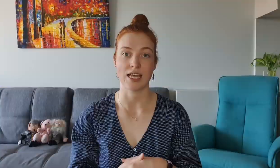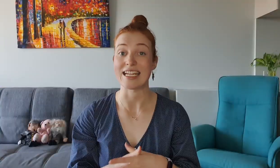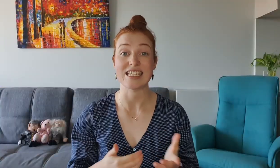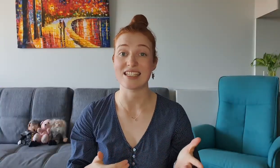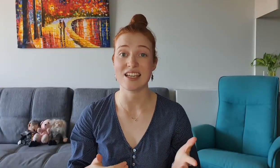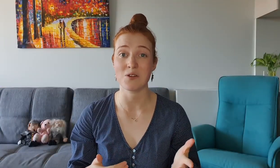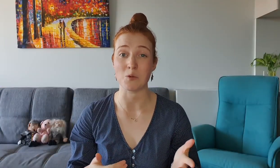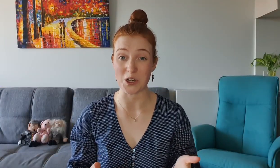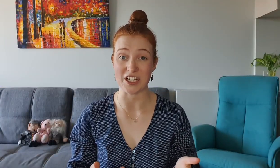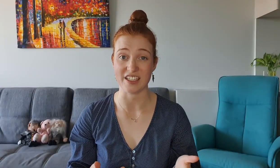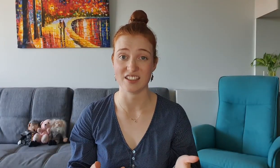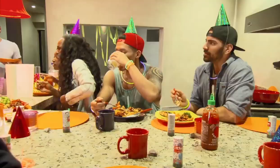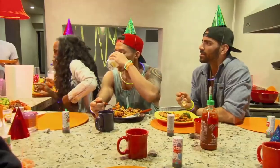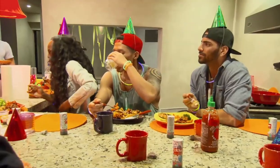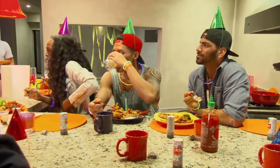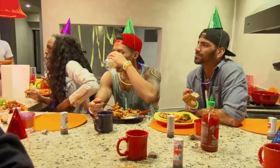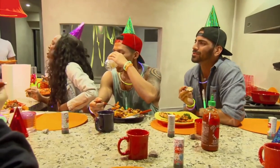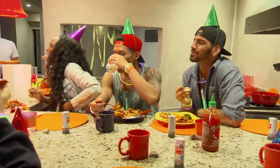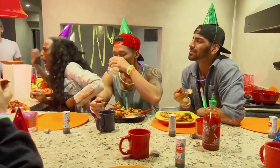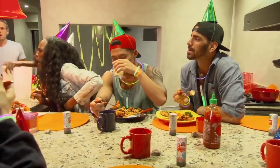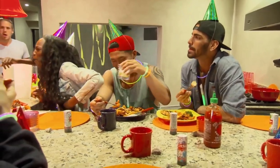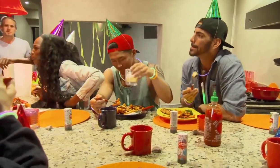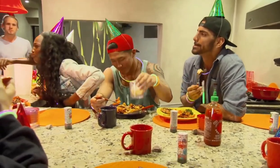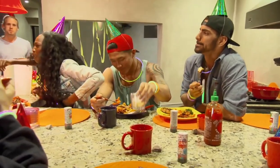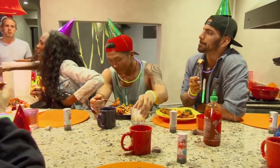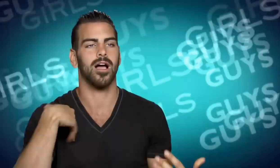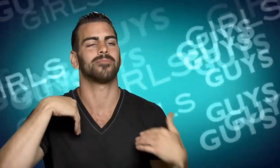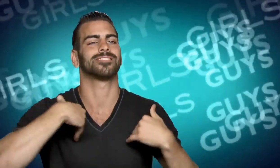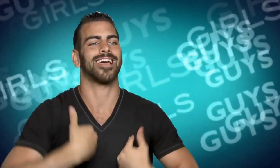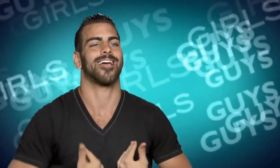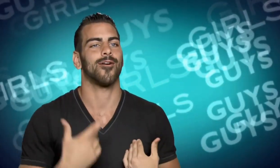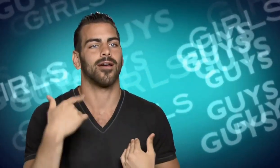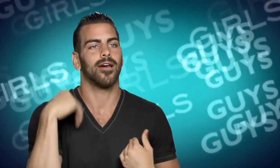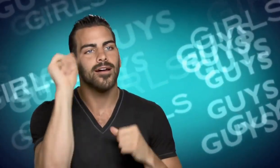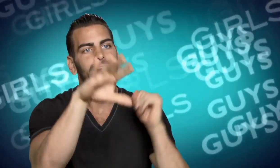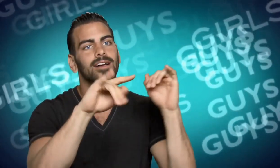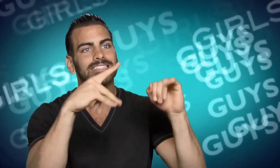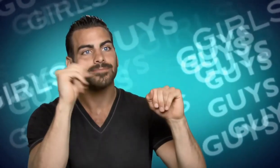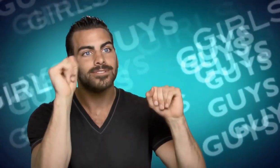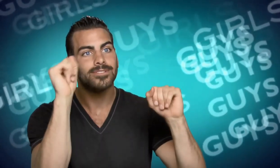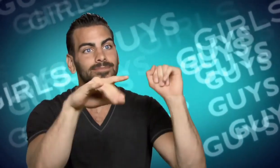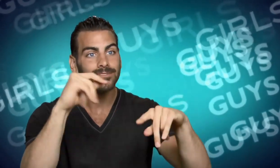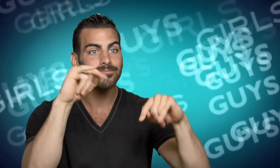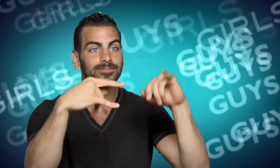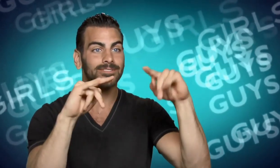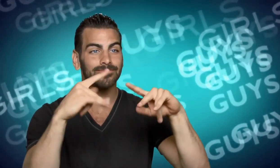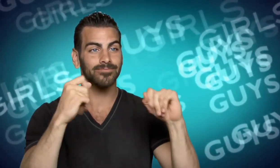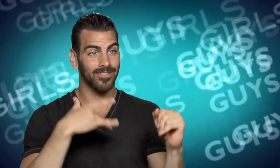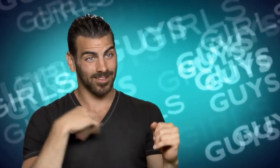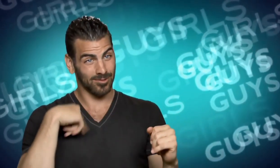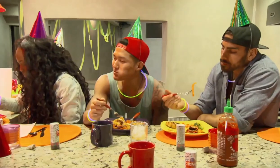And it doesn't even work. I keep trying to communicate with them but I'm just tired of hinting and telling them